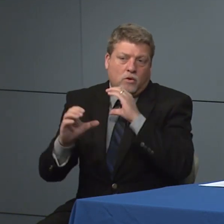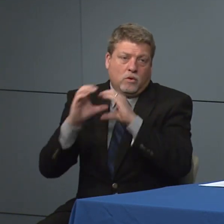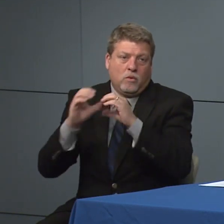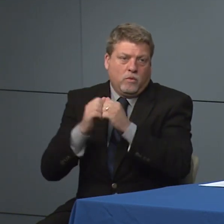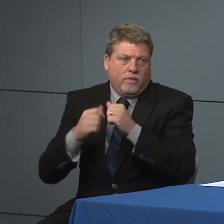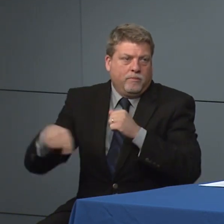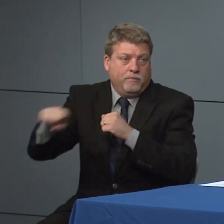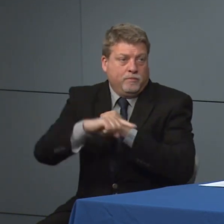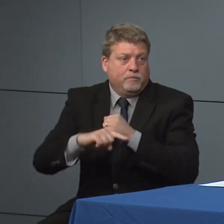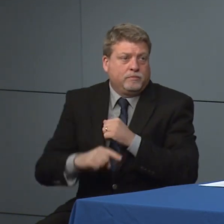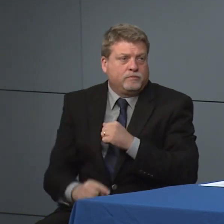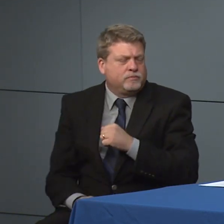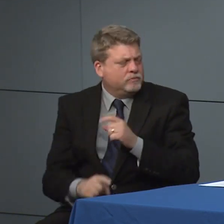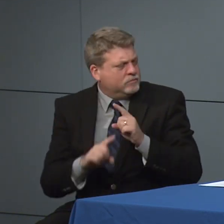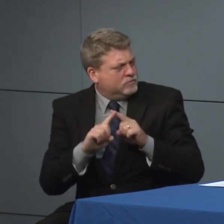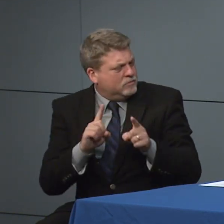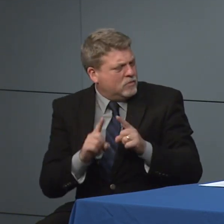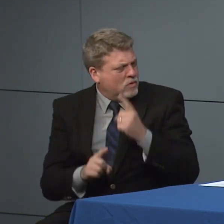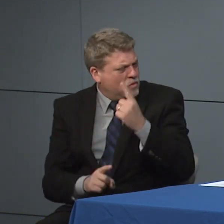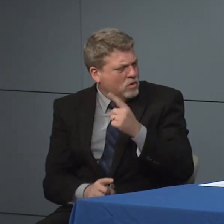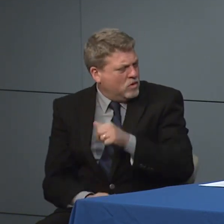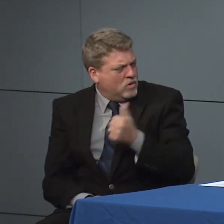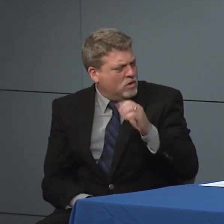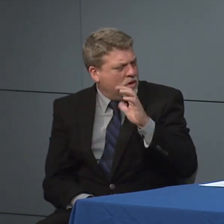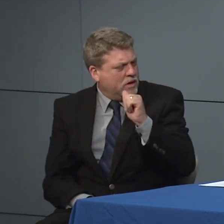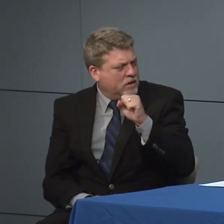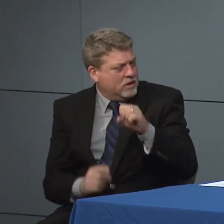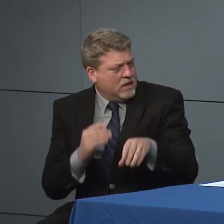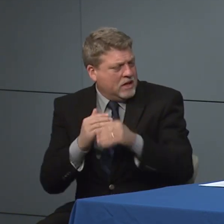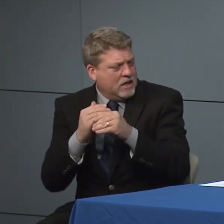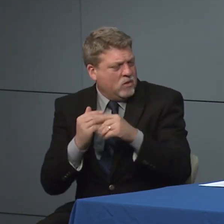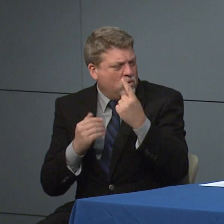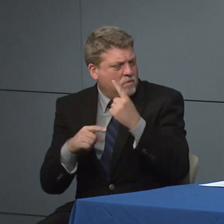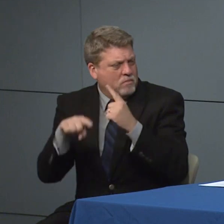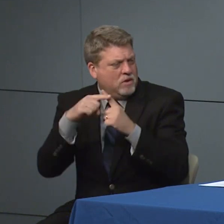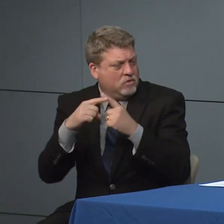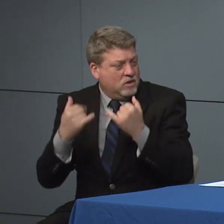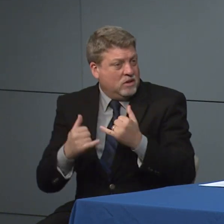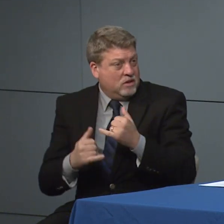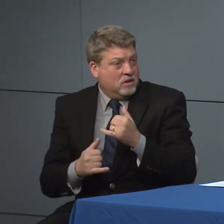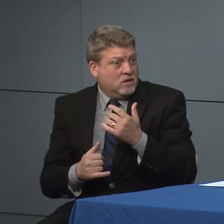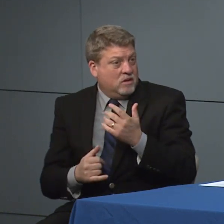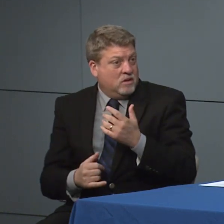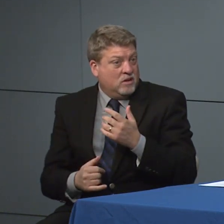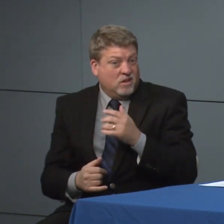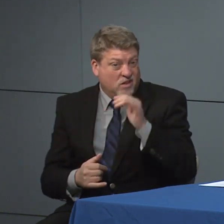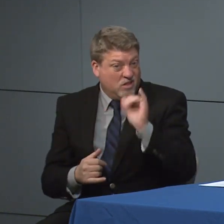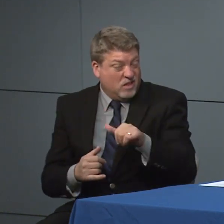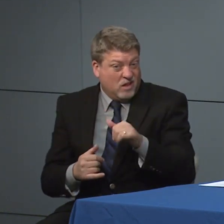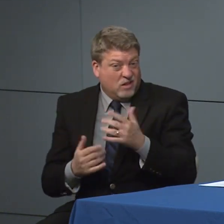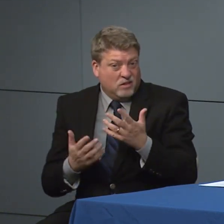And then there was only one additional case added today positive that you should we read anything into that were